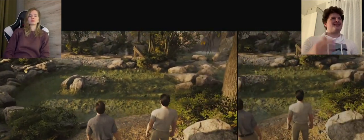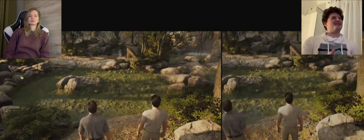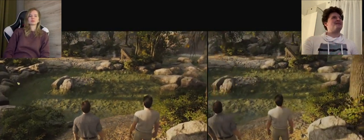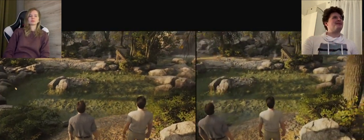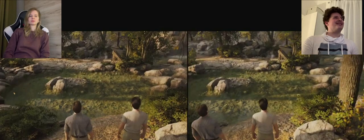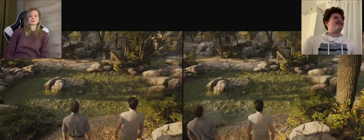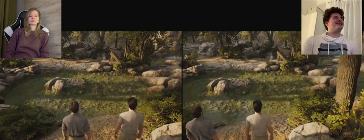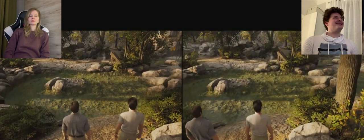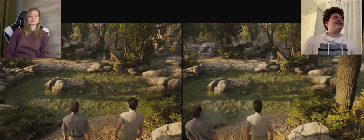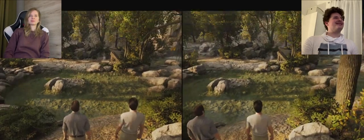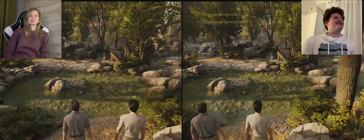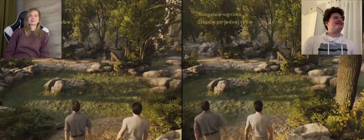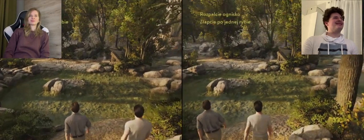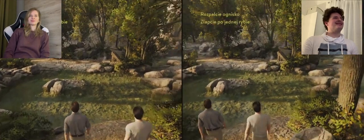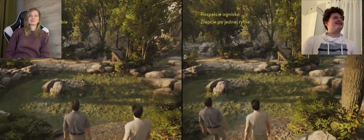A: Fish! are fully visible: D